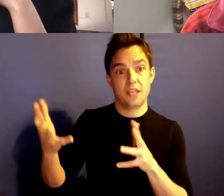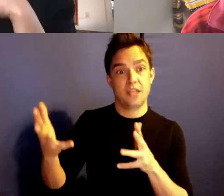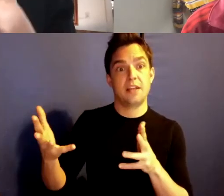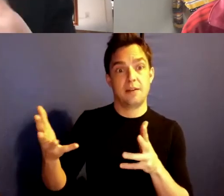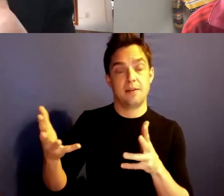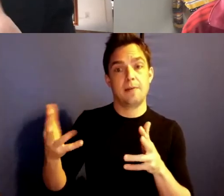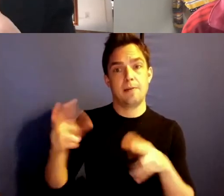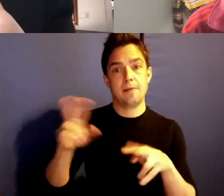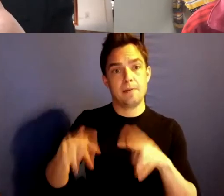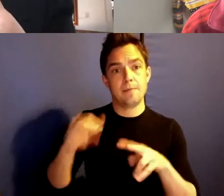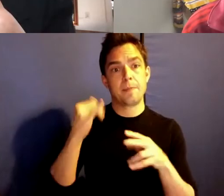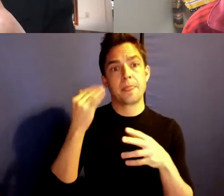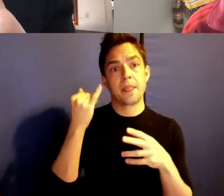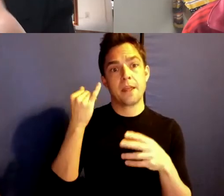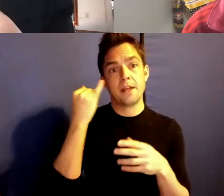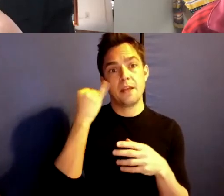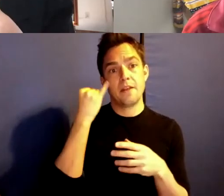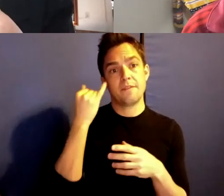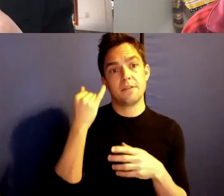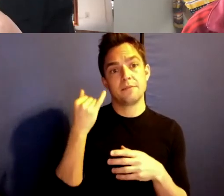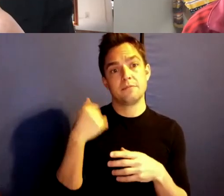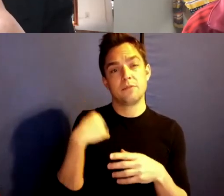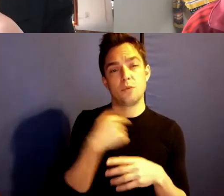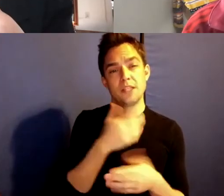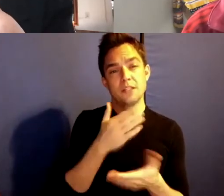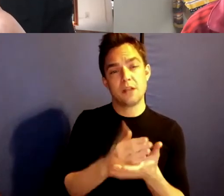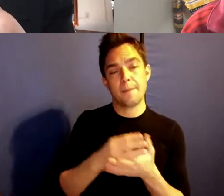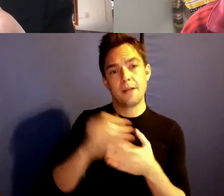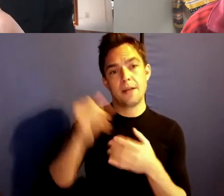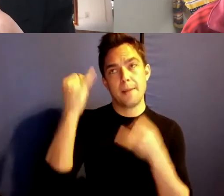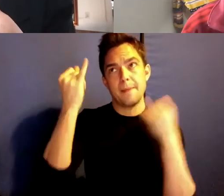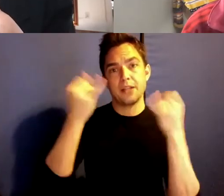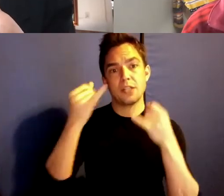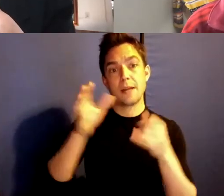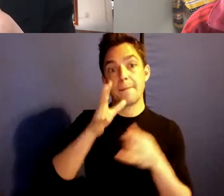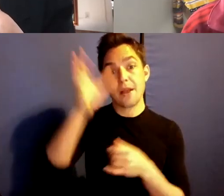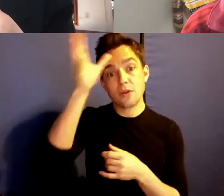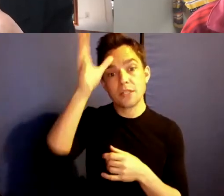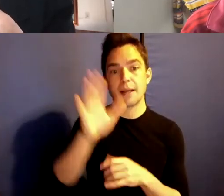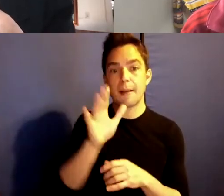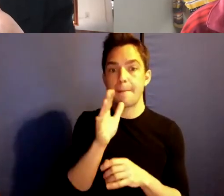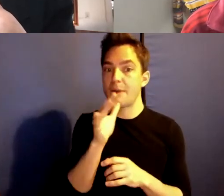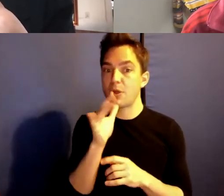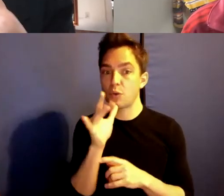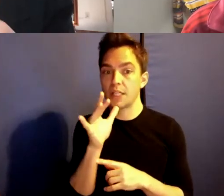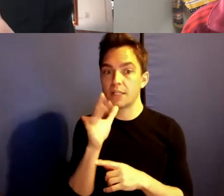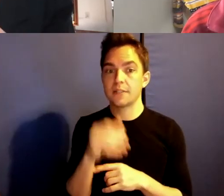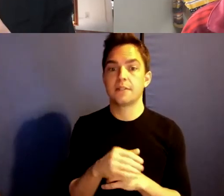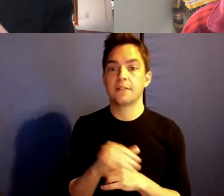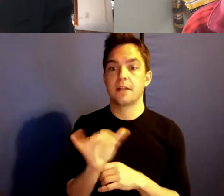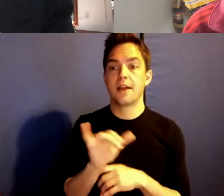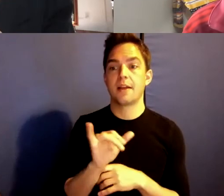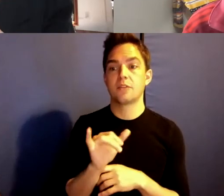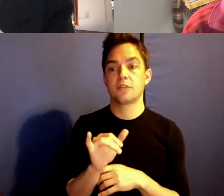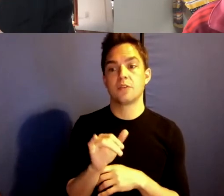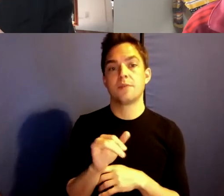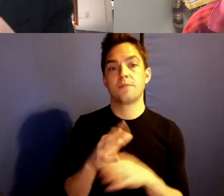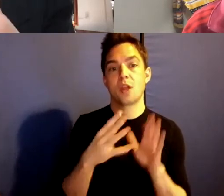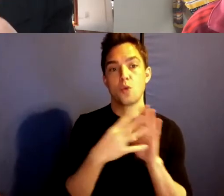if we stop imagining parenting or mothering as a reproduction of the same, and started